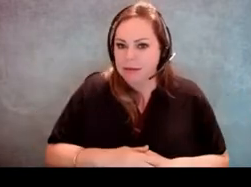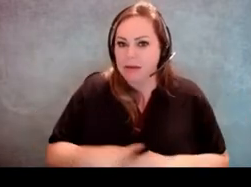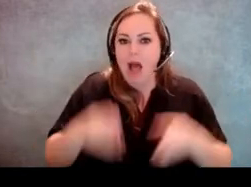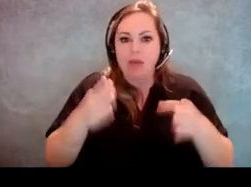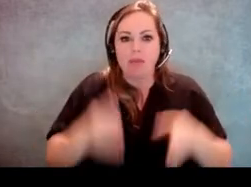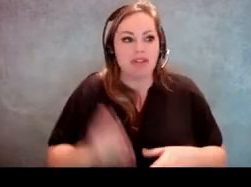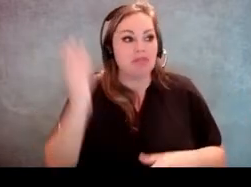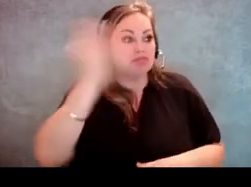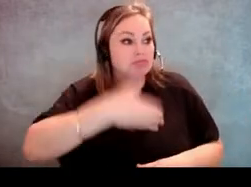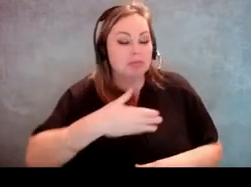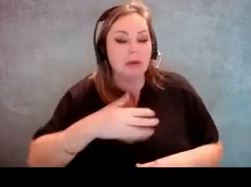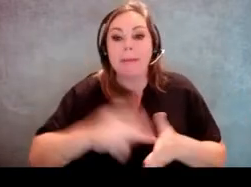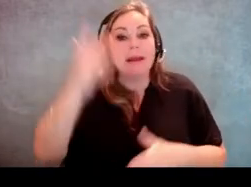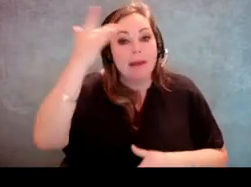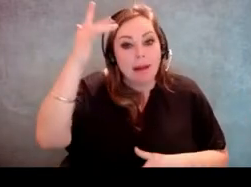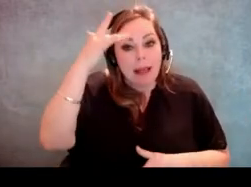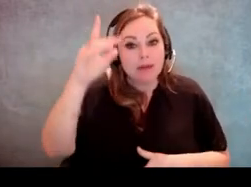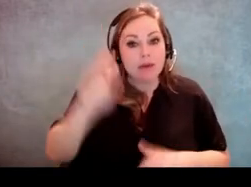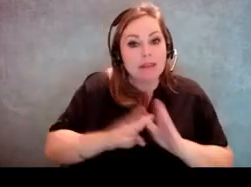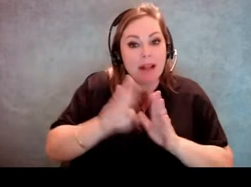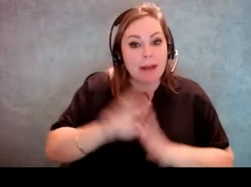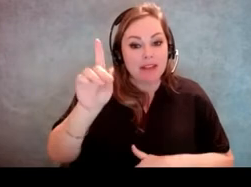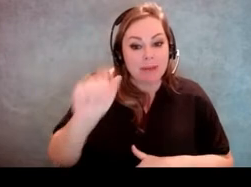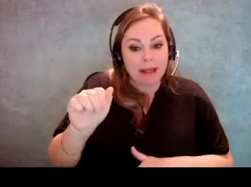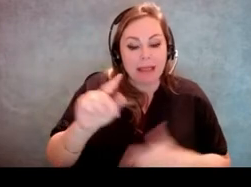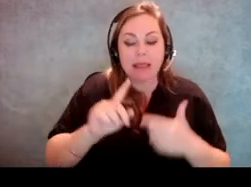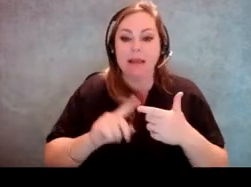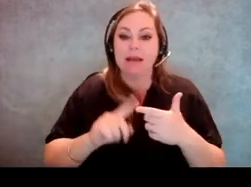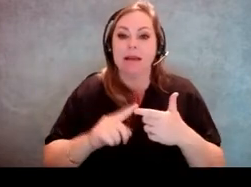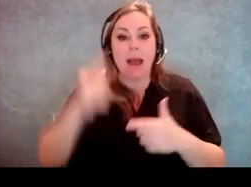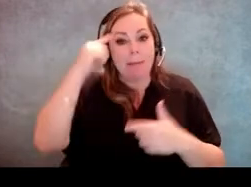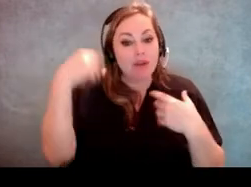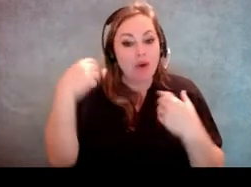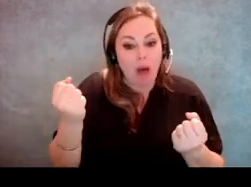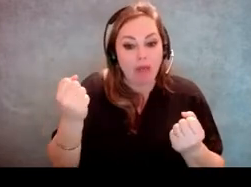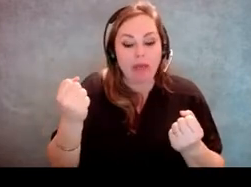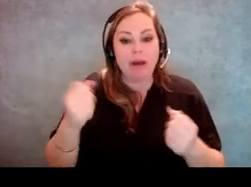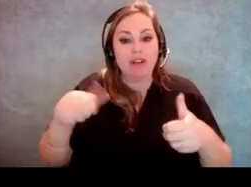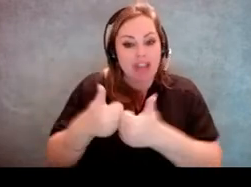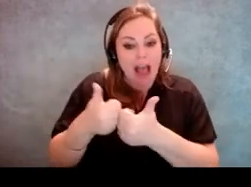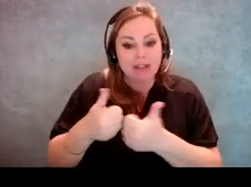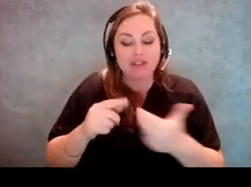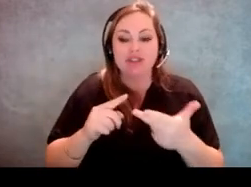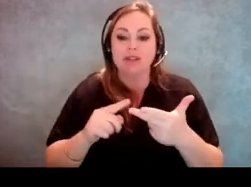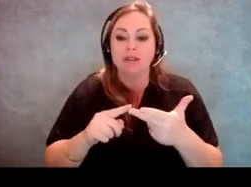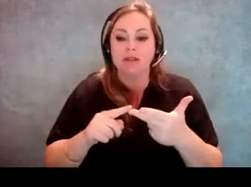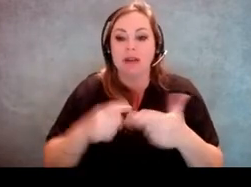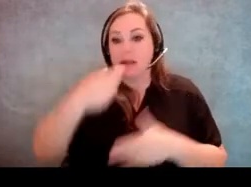So that can be an intellectual and developmental disability, mental health challenge. [Jeff Miller] A traumatic brain injury.